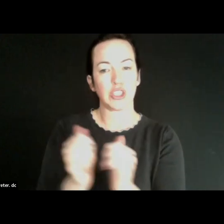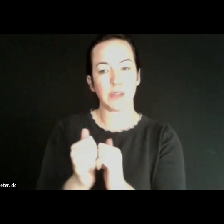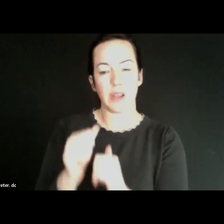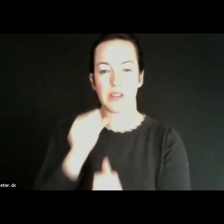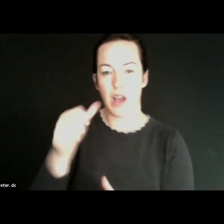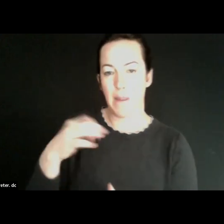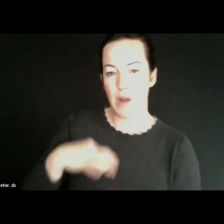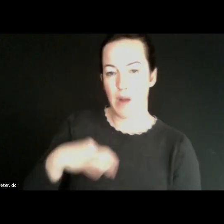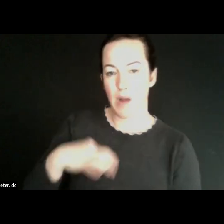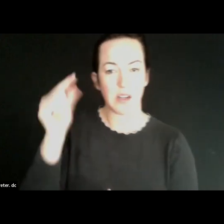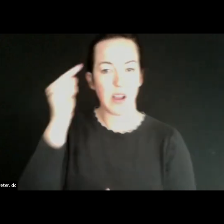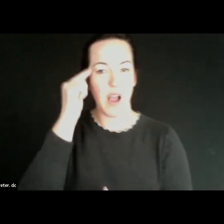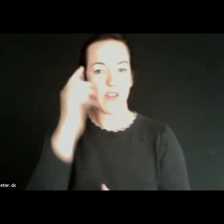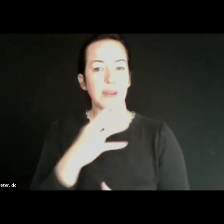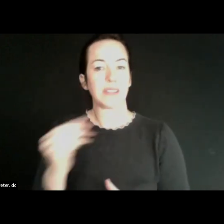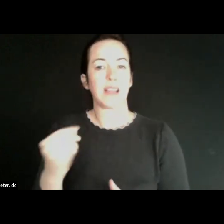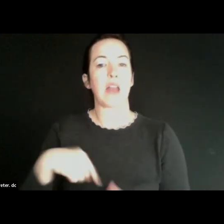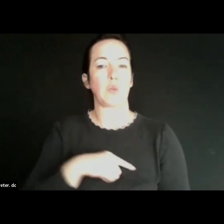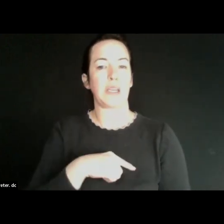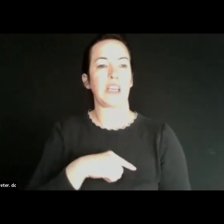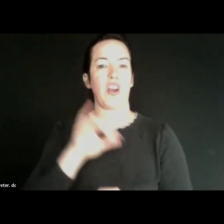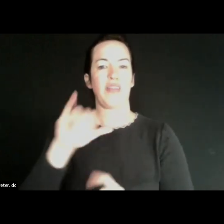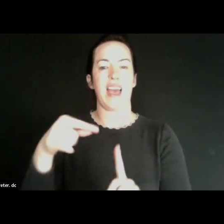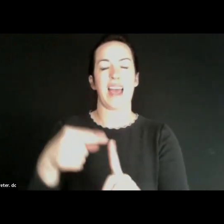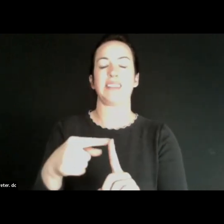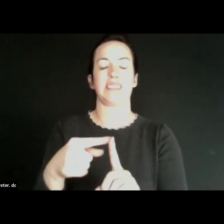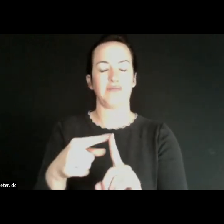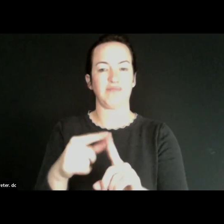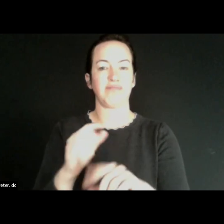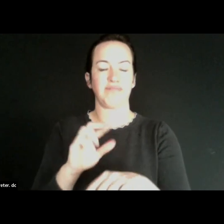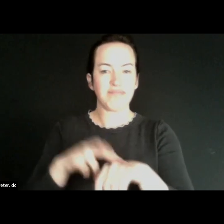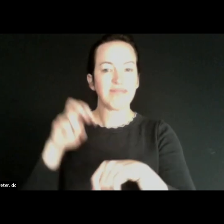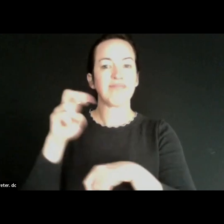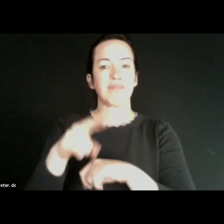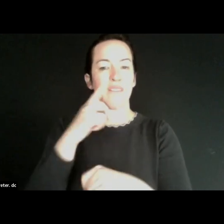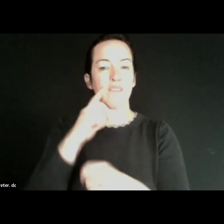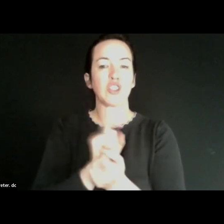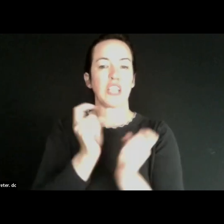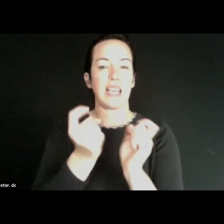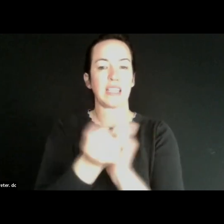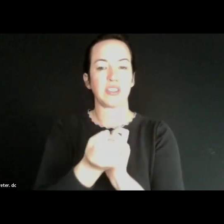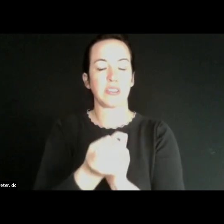Government and we are that catalyst for change. Our goal, as I said, is to close the digital